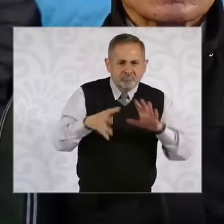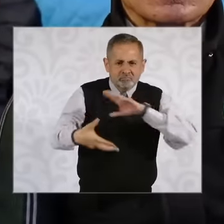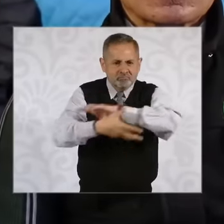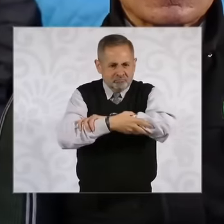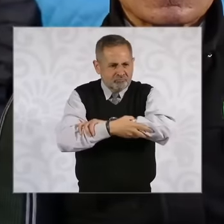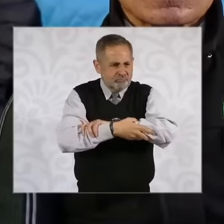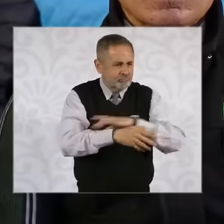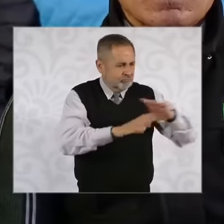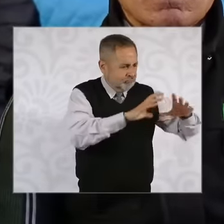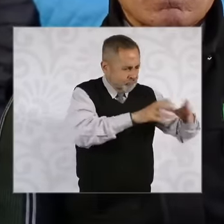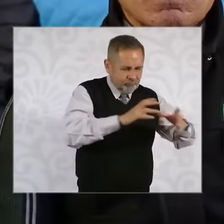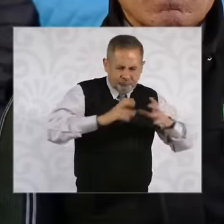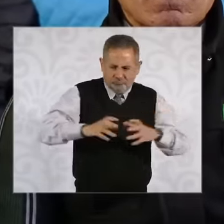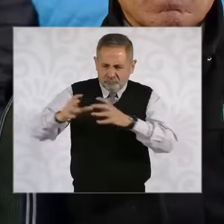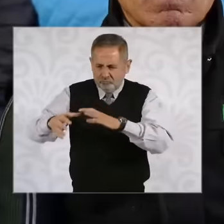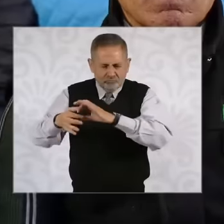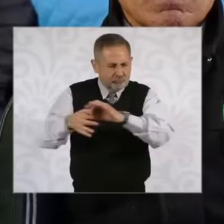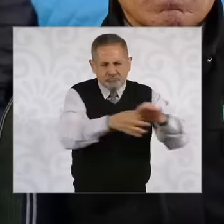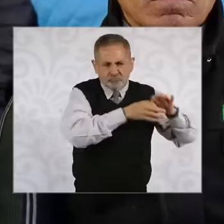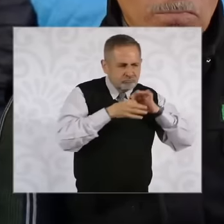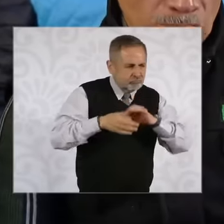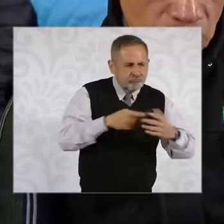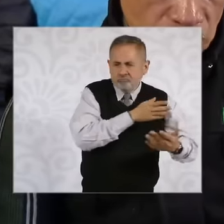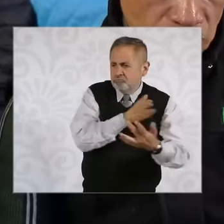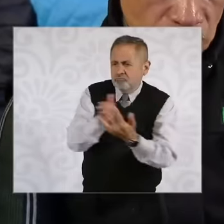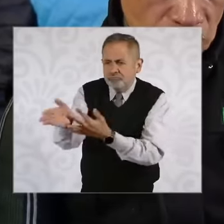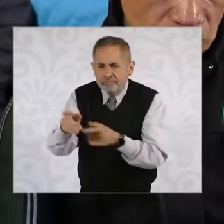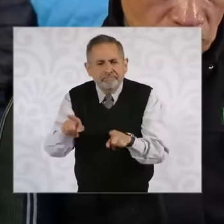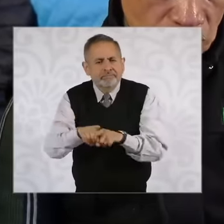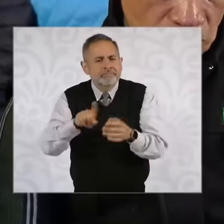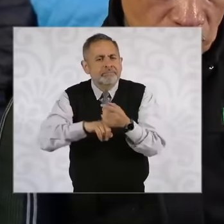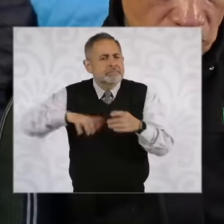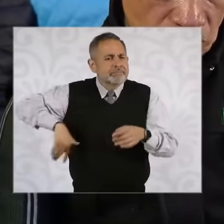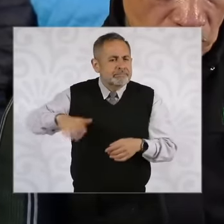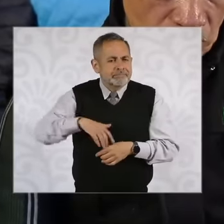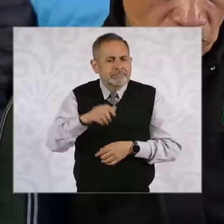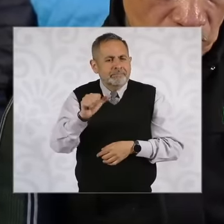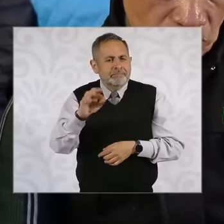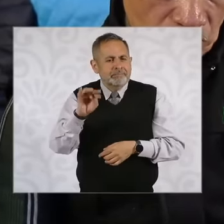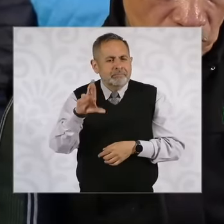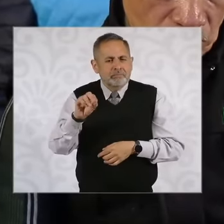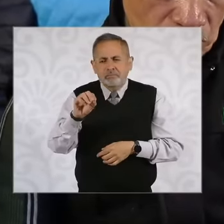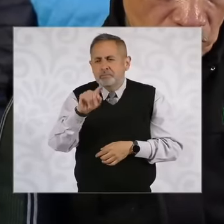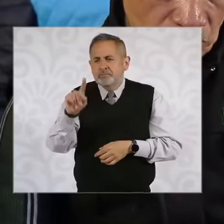the Minister pointed out in Saldívar retirements if you consider president that your administration is also being